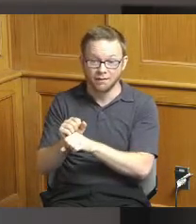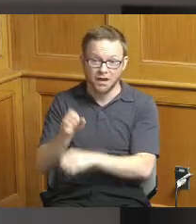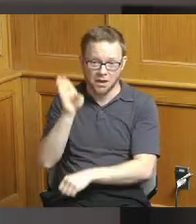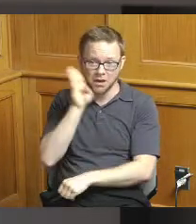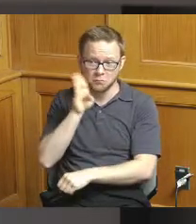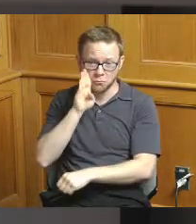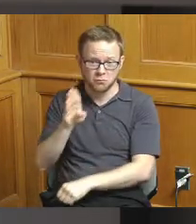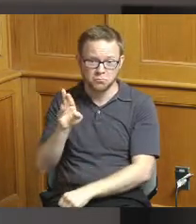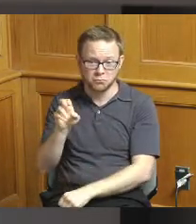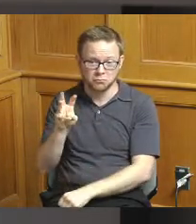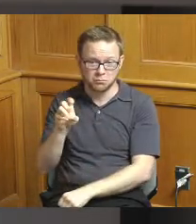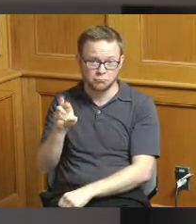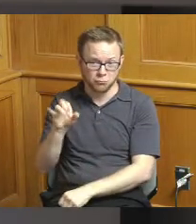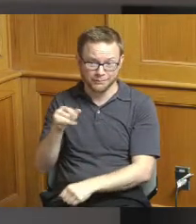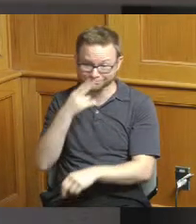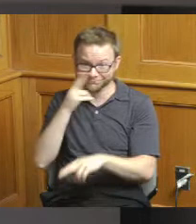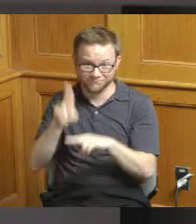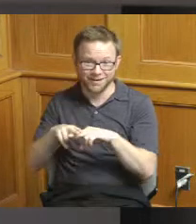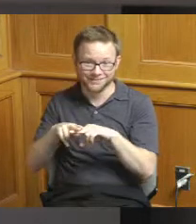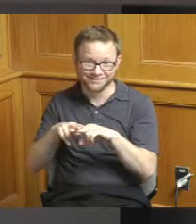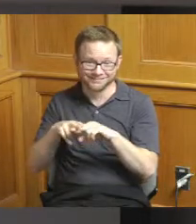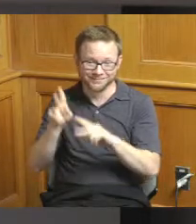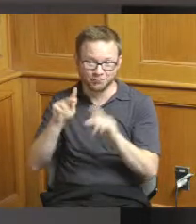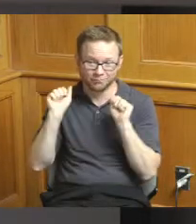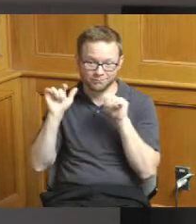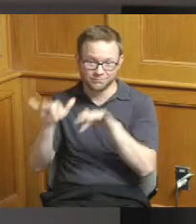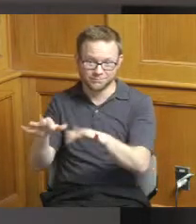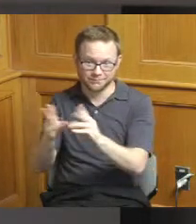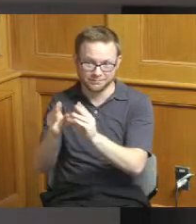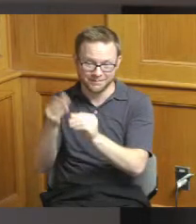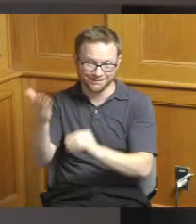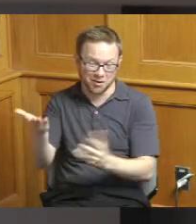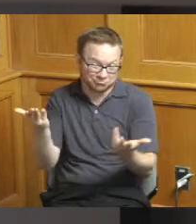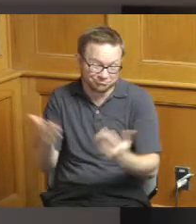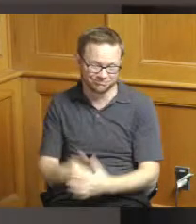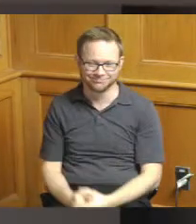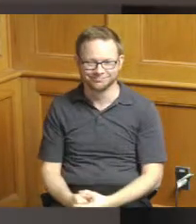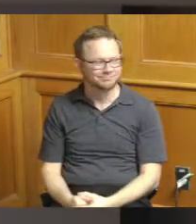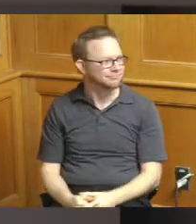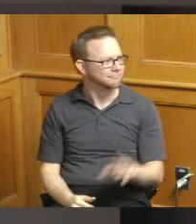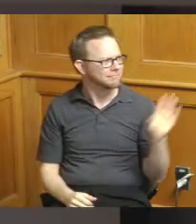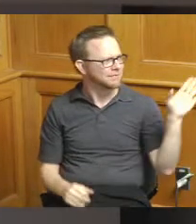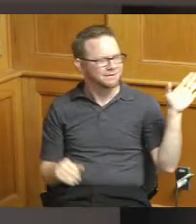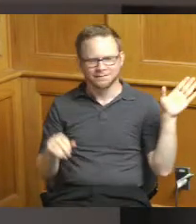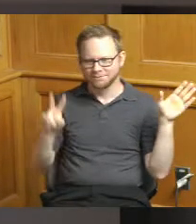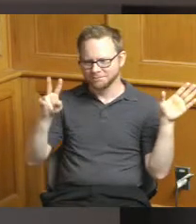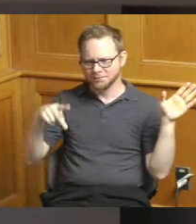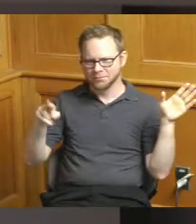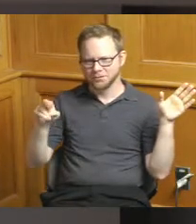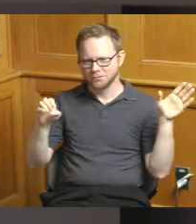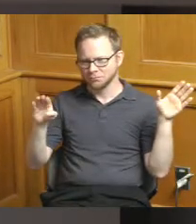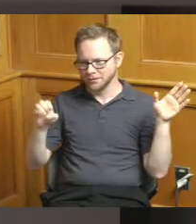to have last project the Silverton I asked about that that's not about the last okay